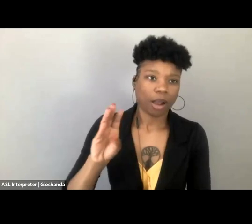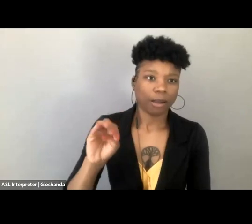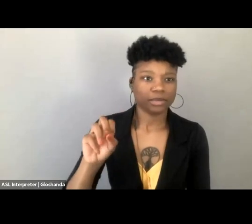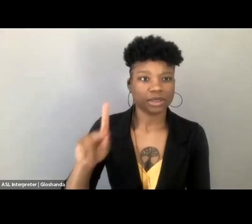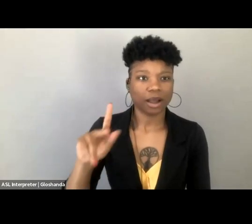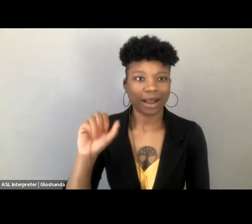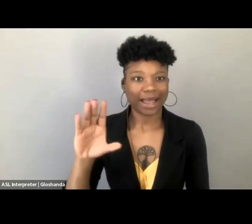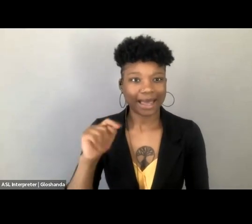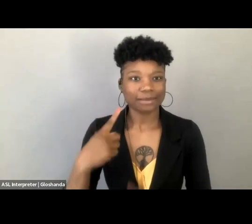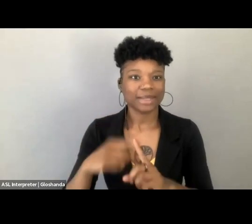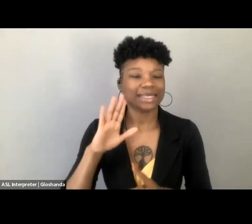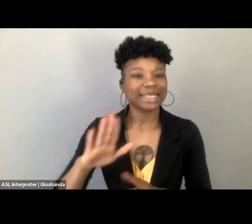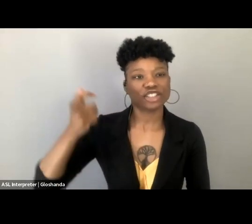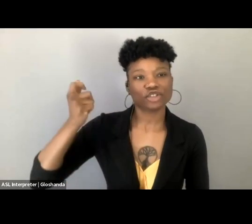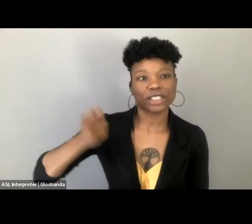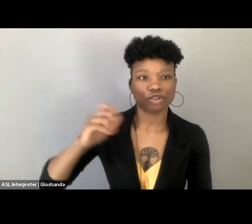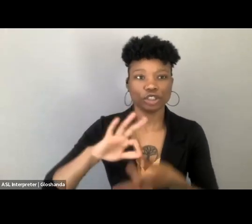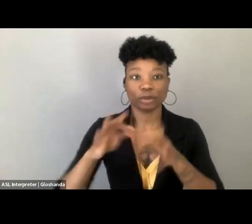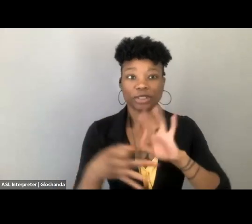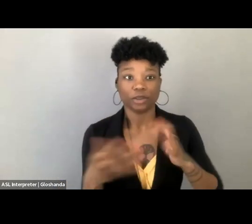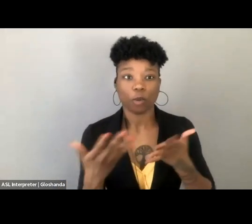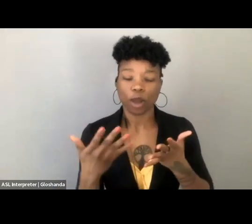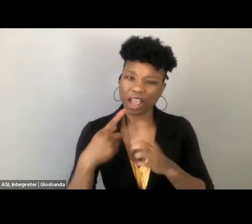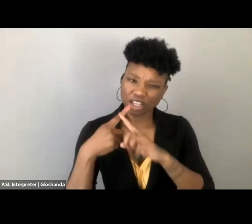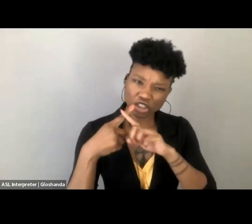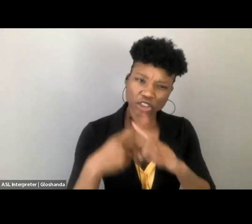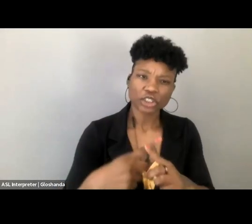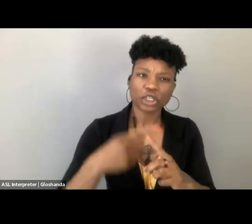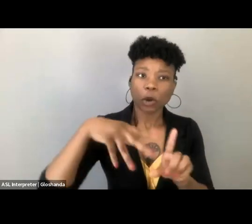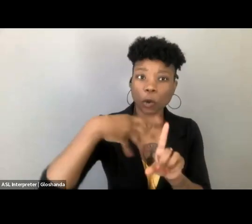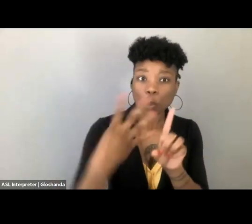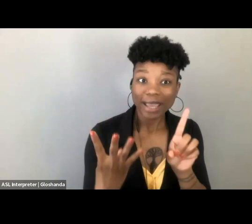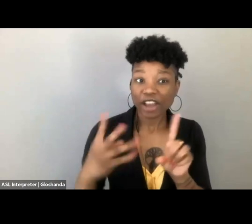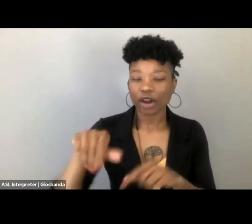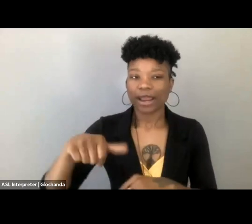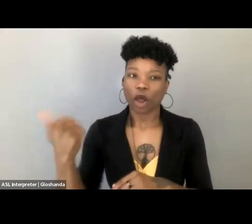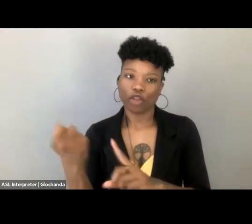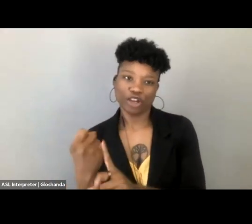and of judicial interpretations, I mean, is a real targeting of queer and otherwise deviant sexualities.